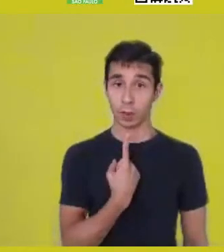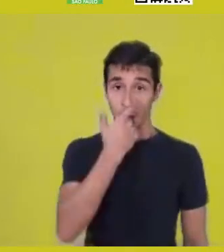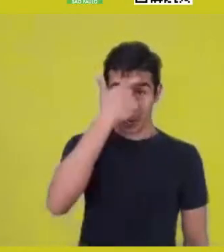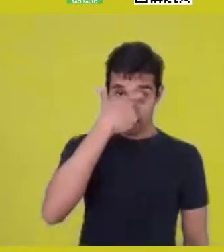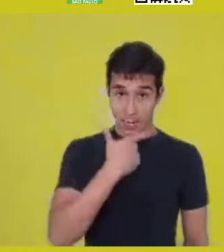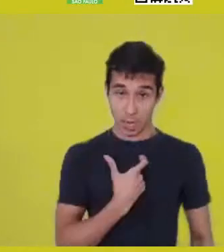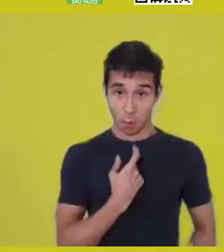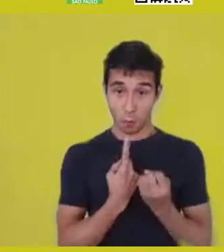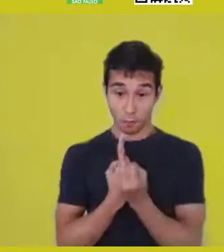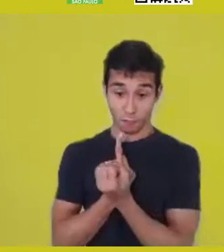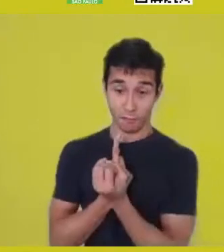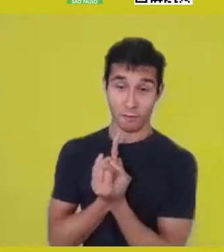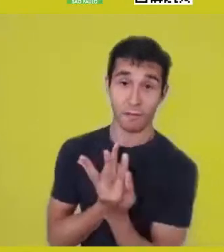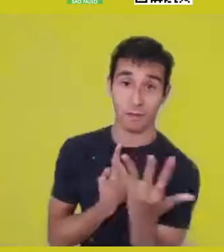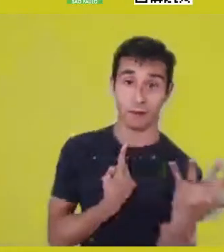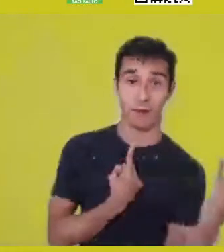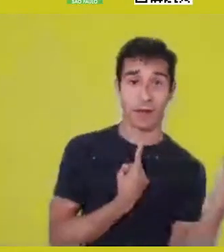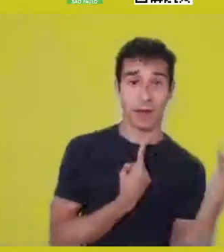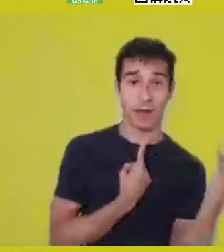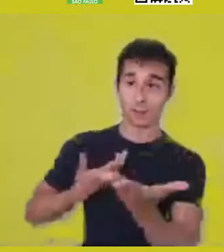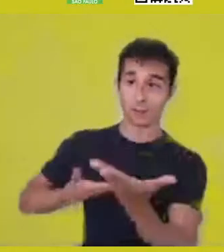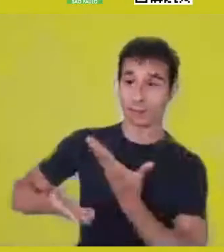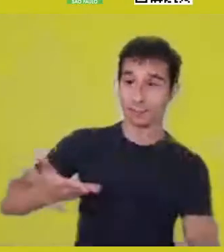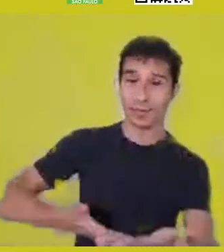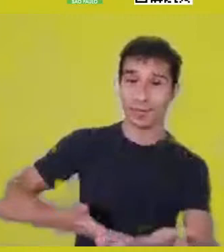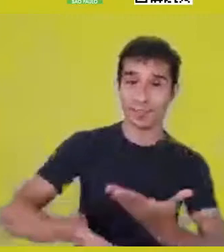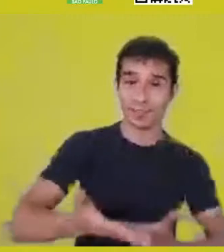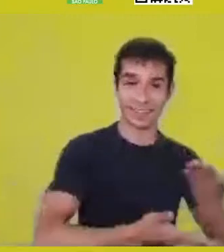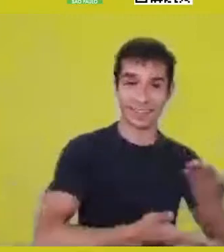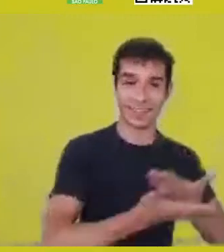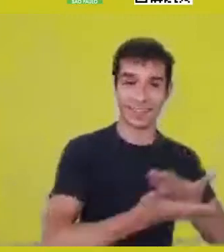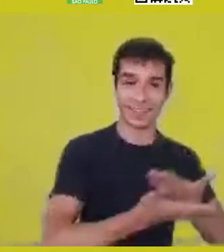we are this relation between matter and spirit.